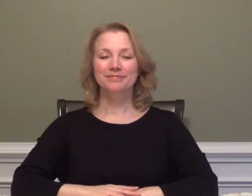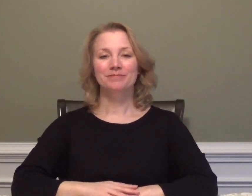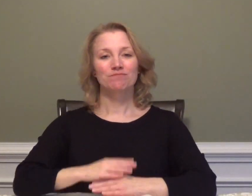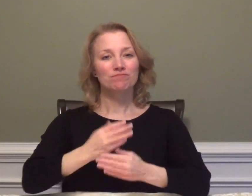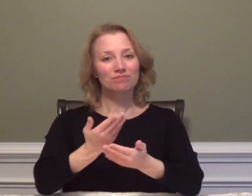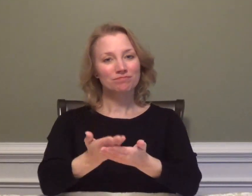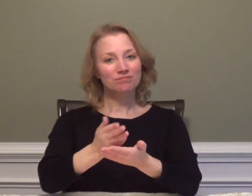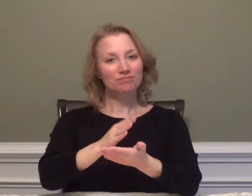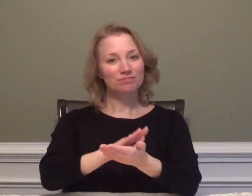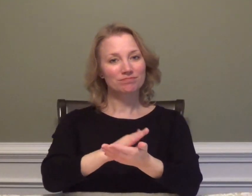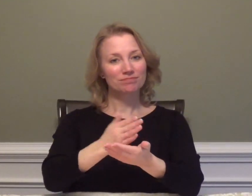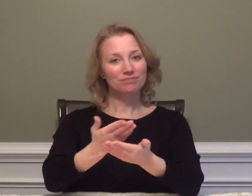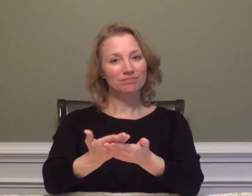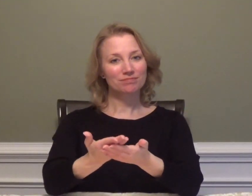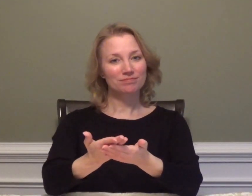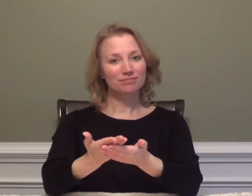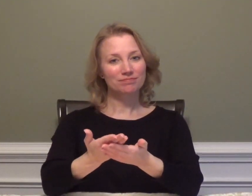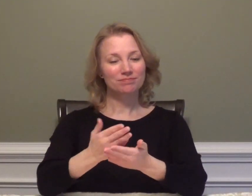to COOK